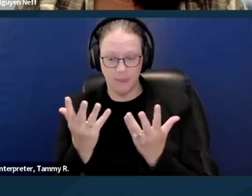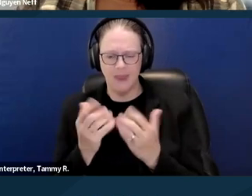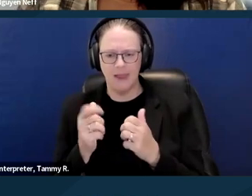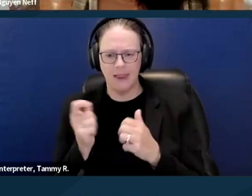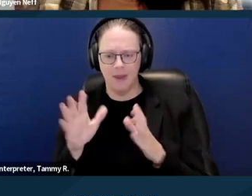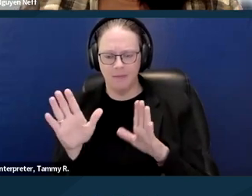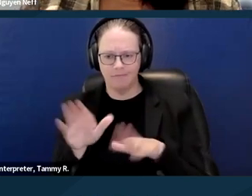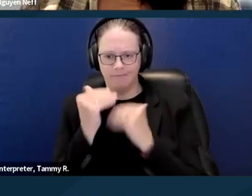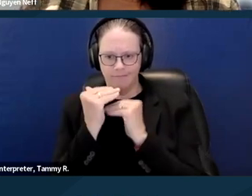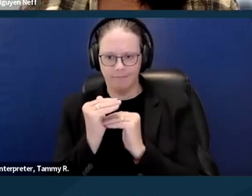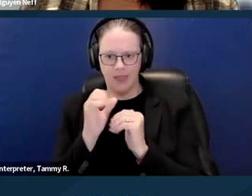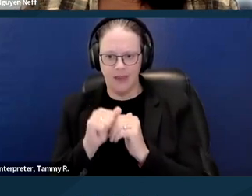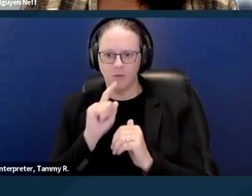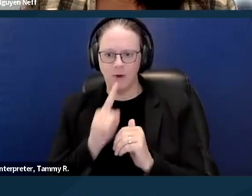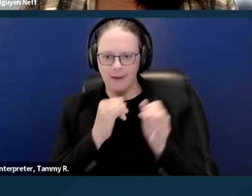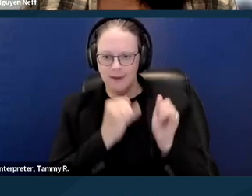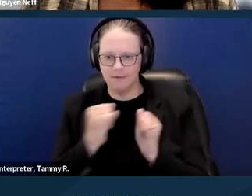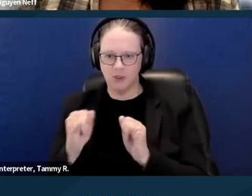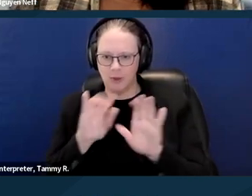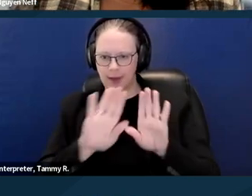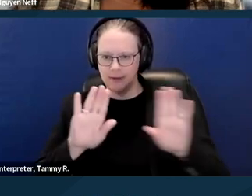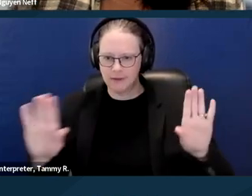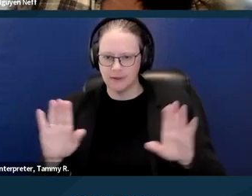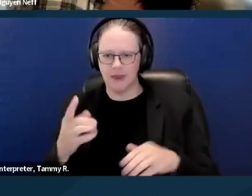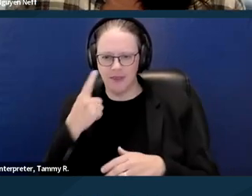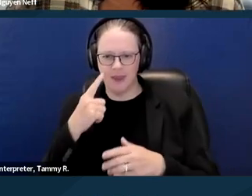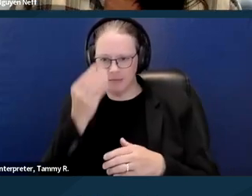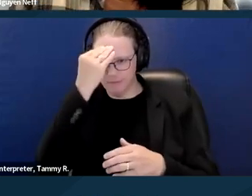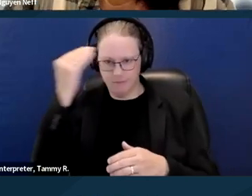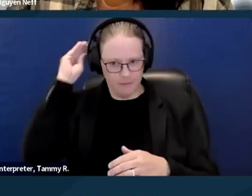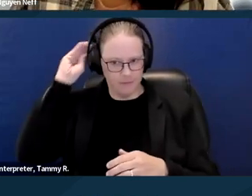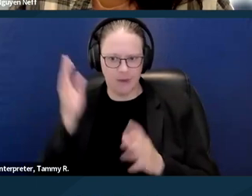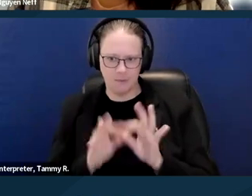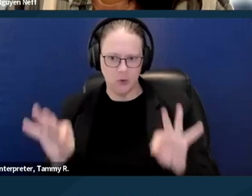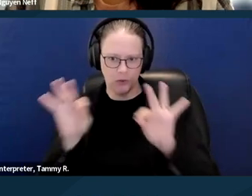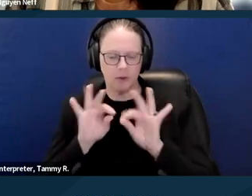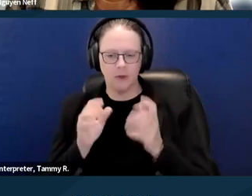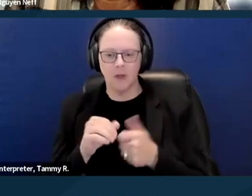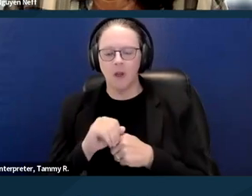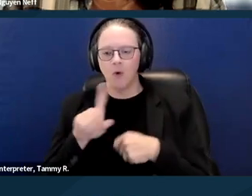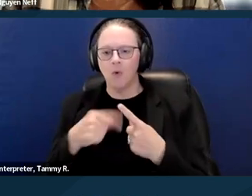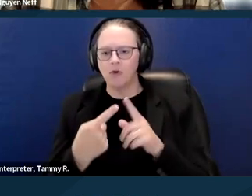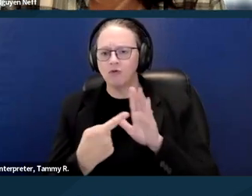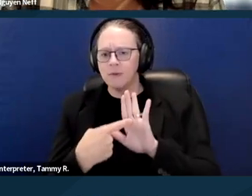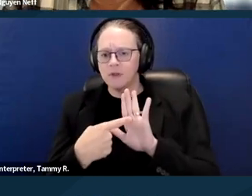and very individualized. And I think it's really important to keep that in mind when representing a person who,